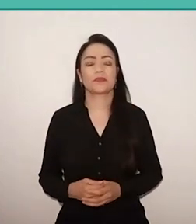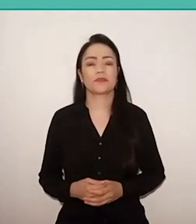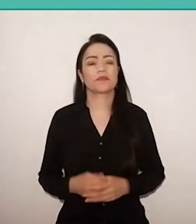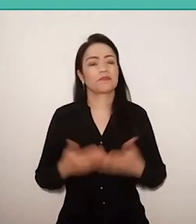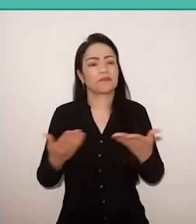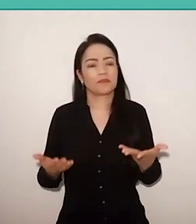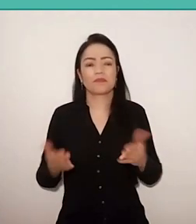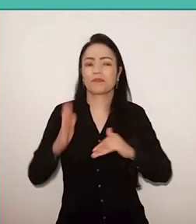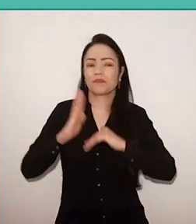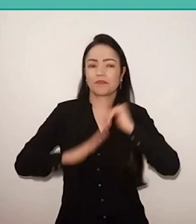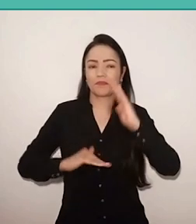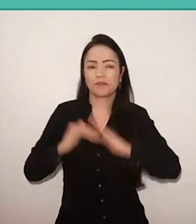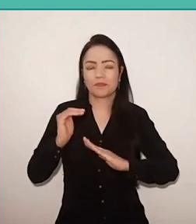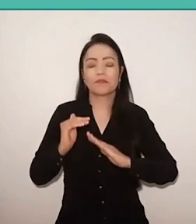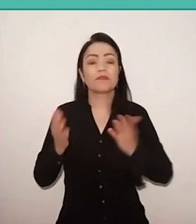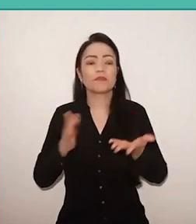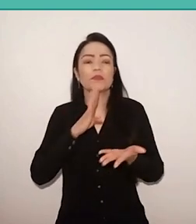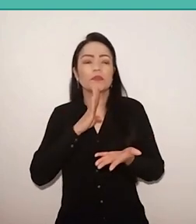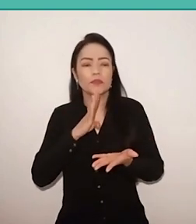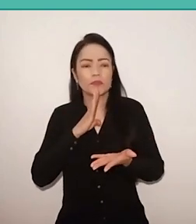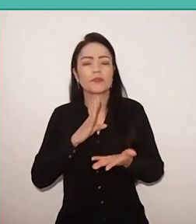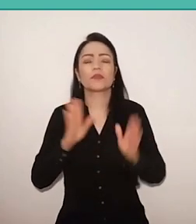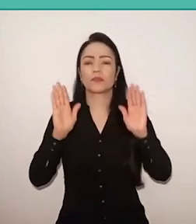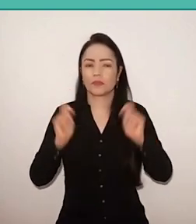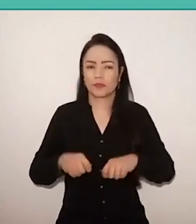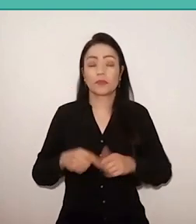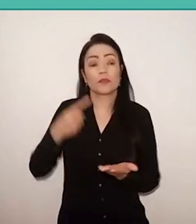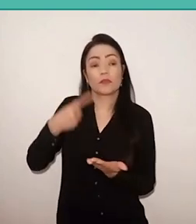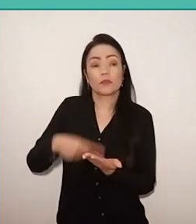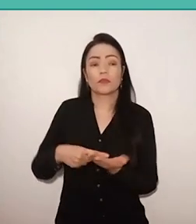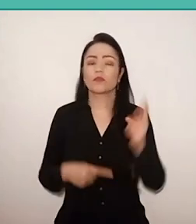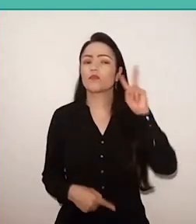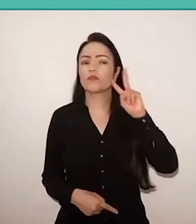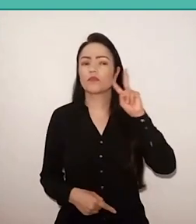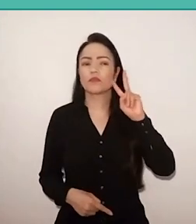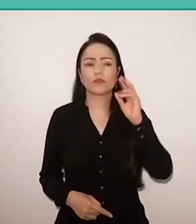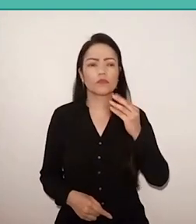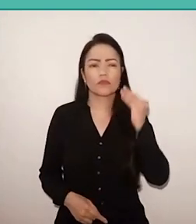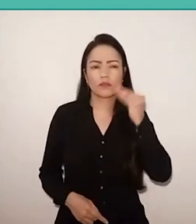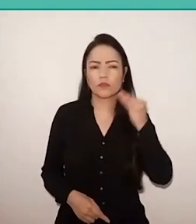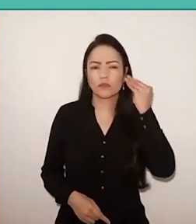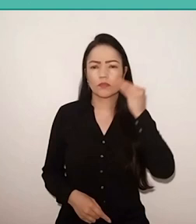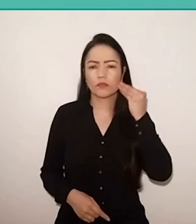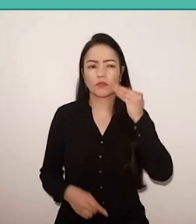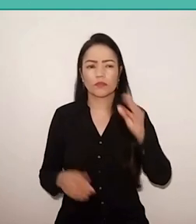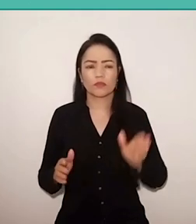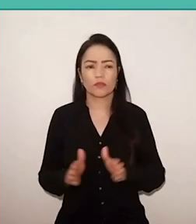as a point of knowledge and commitment to history caused this experience of Paulo's poverty…